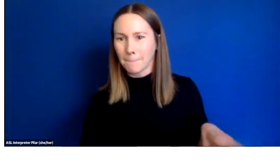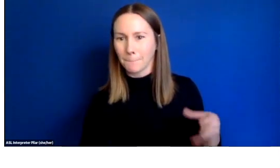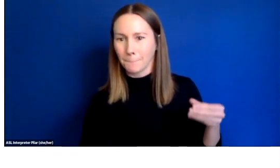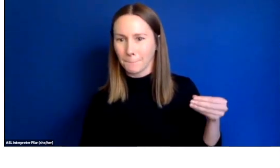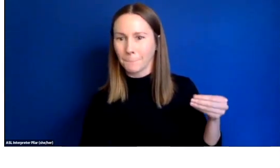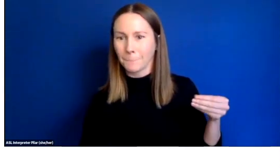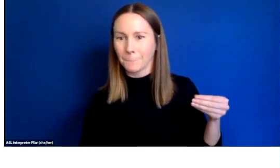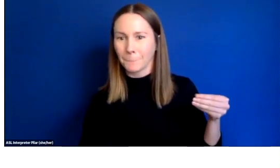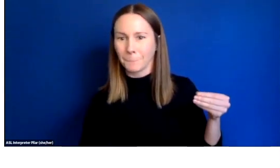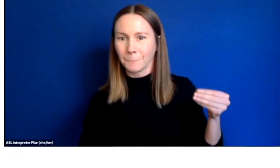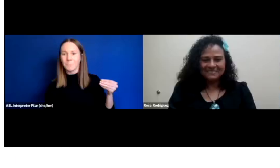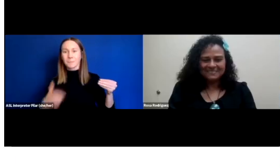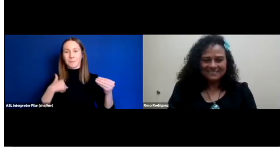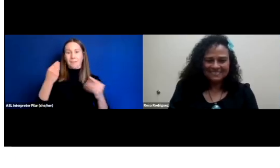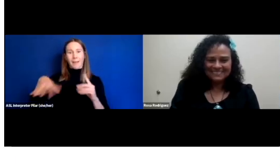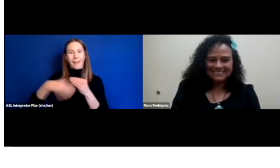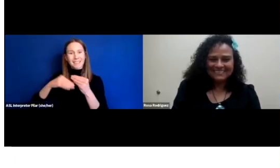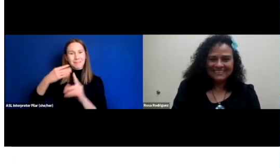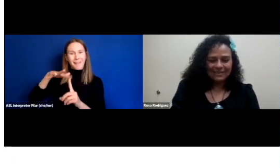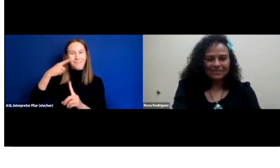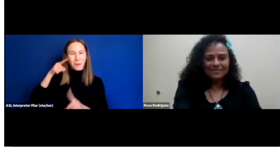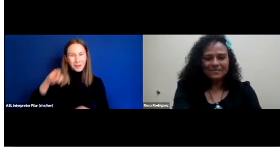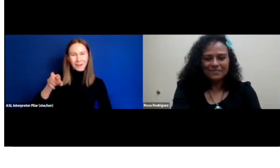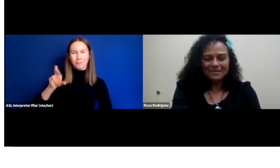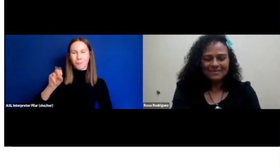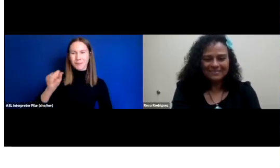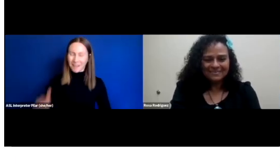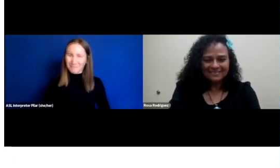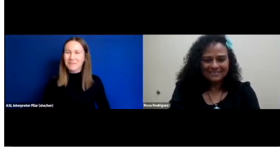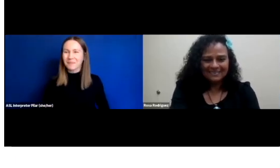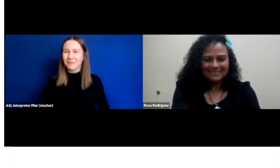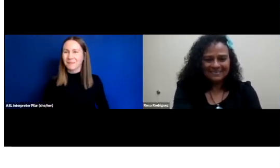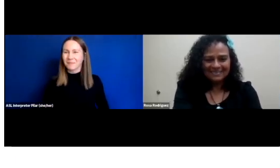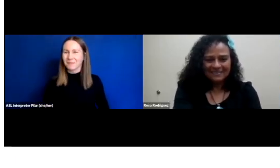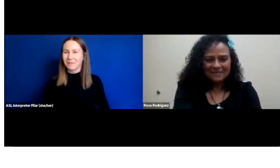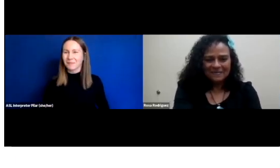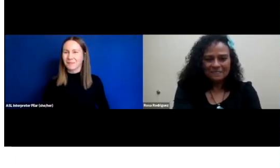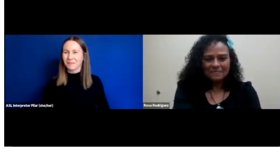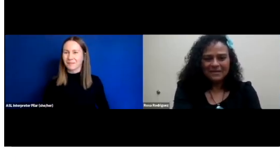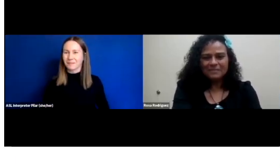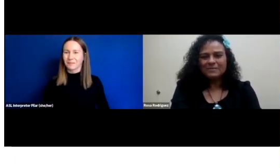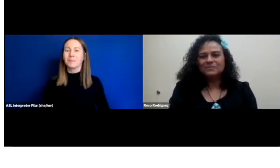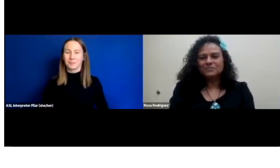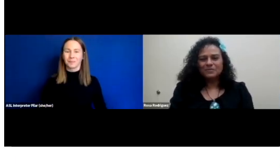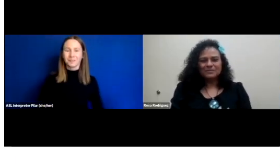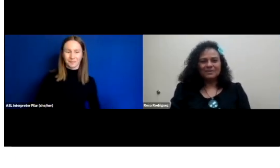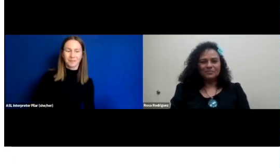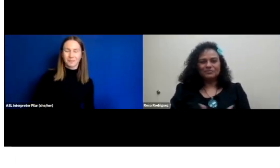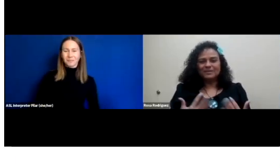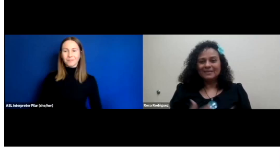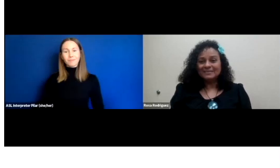Okay. So, hello, everyone. My name is Rosa Rodriguez.